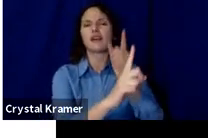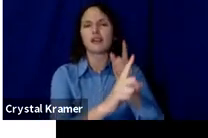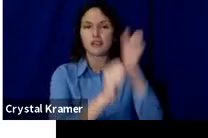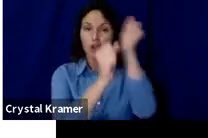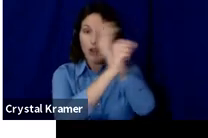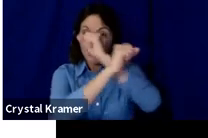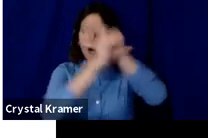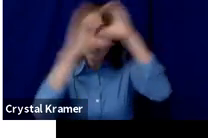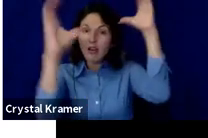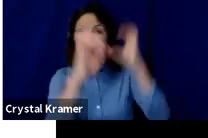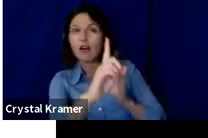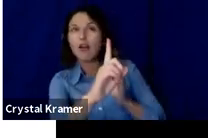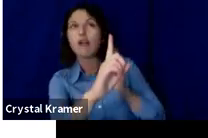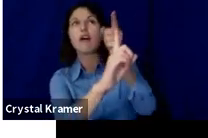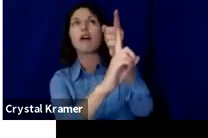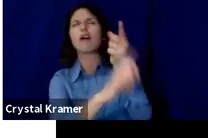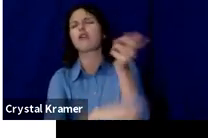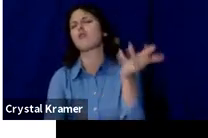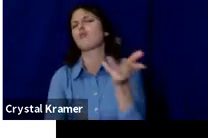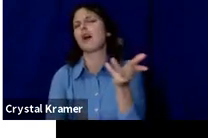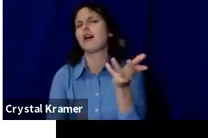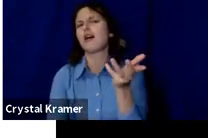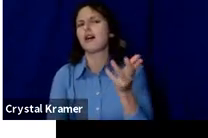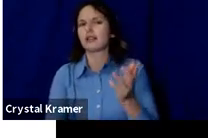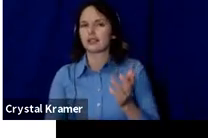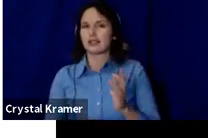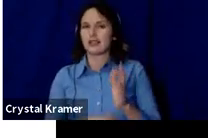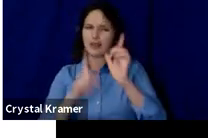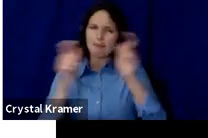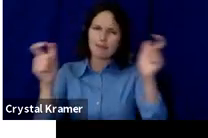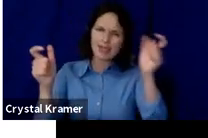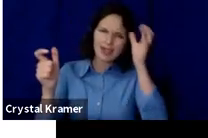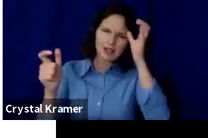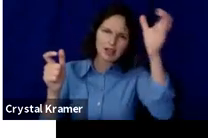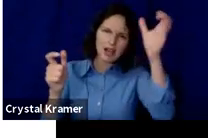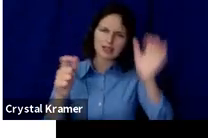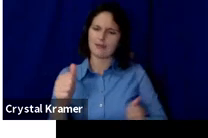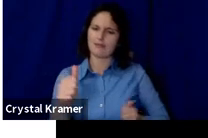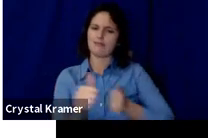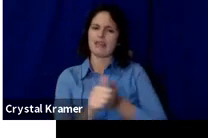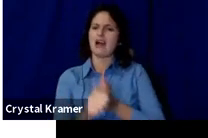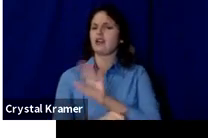This is like what is the big concept behind why you're doing the work?